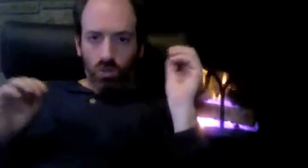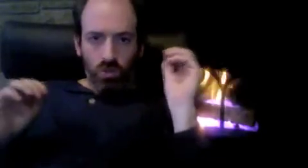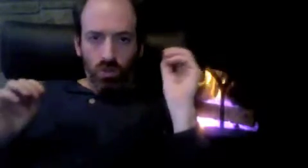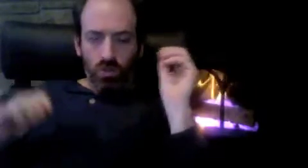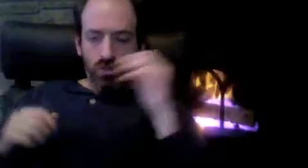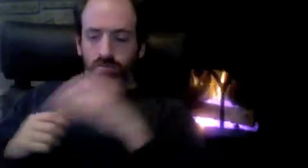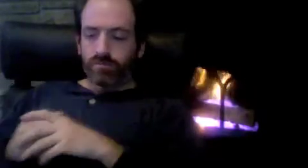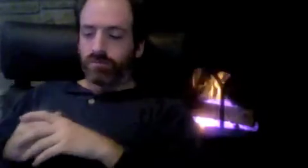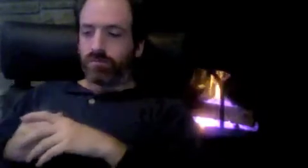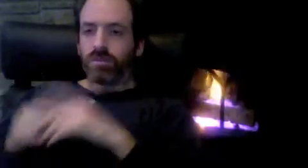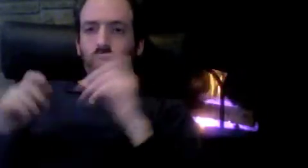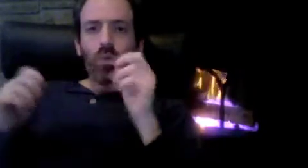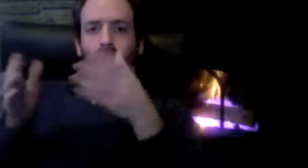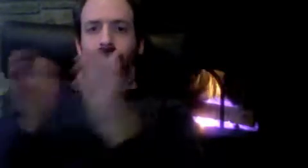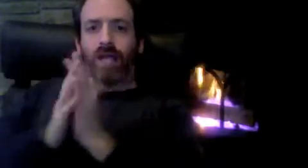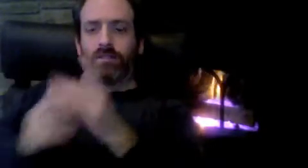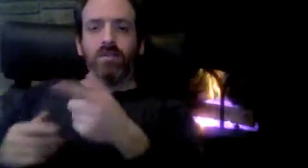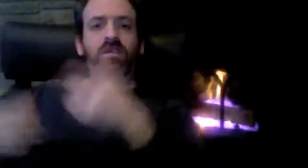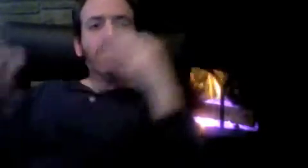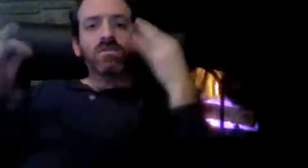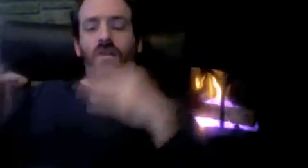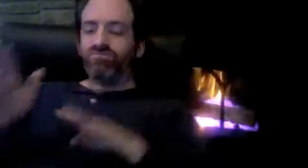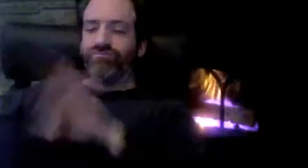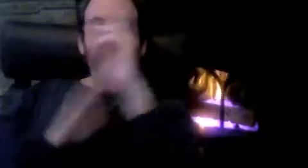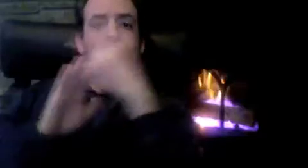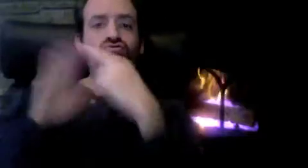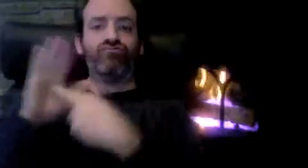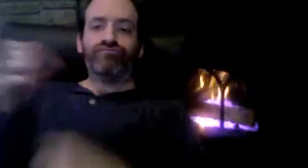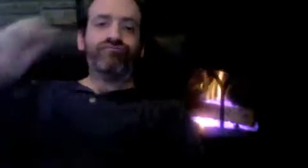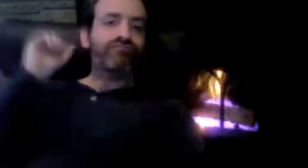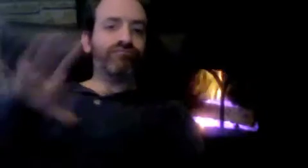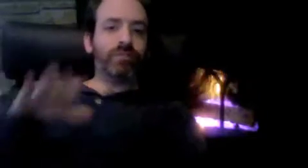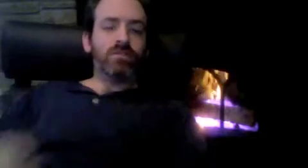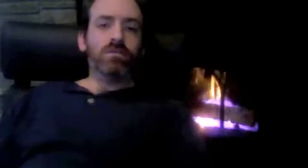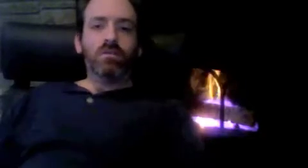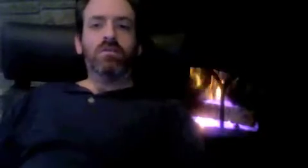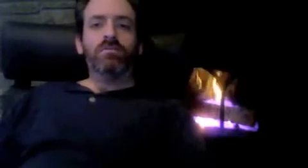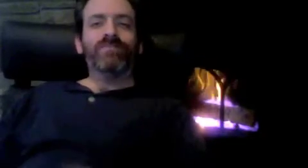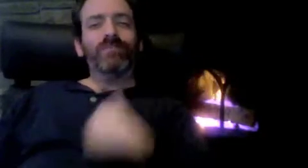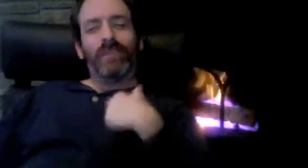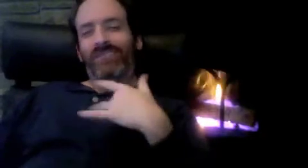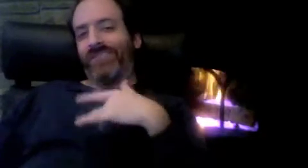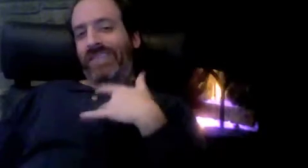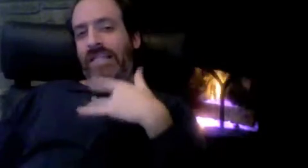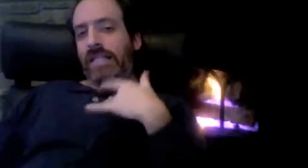What they did was, they immediately developed FNPRM filled with many rules without asking us (consumers).